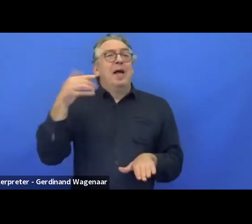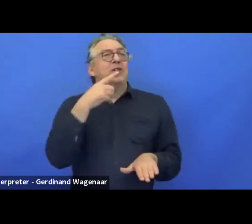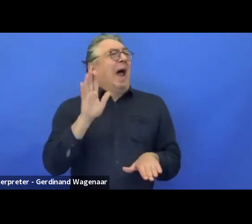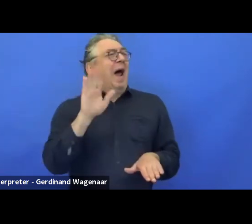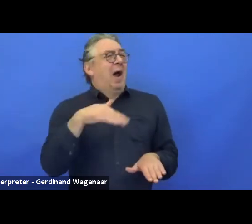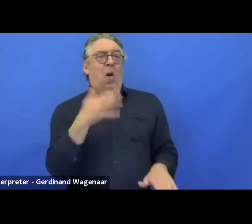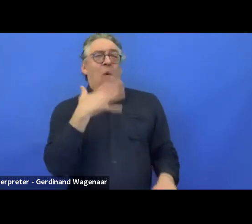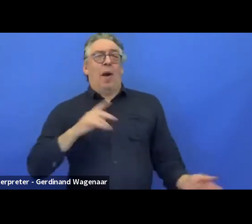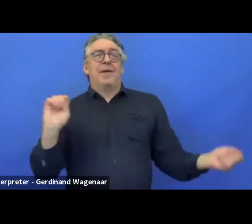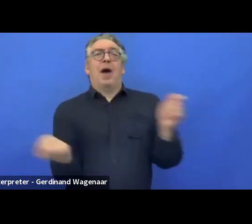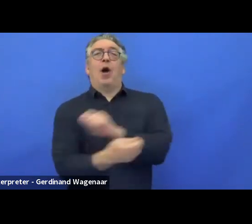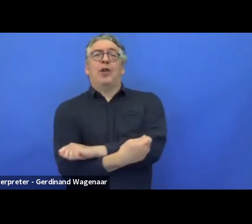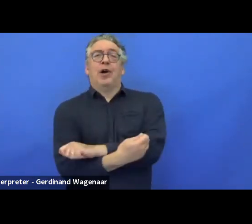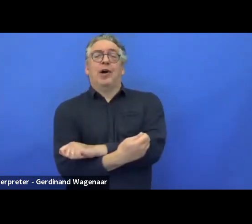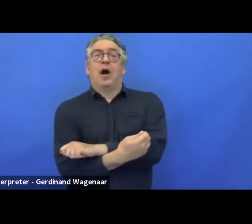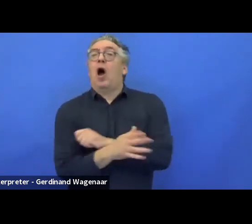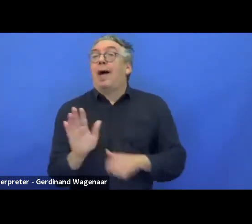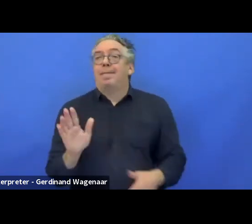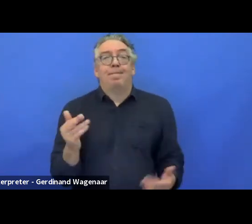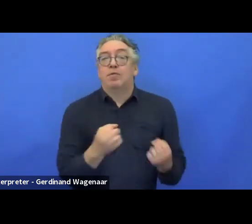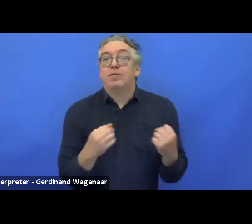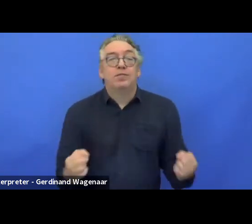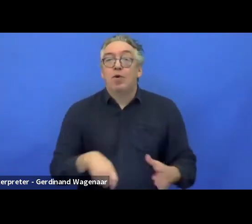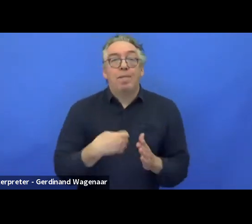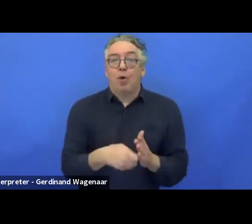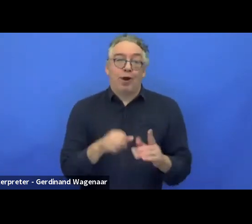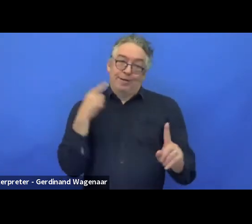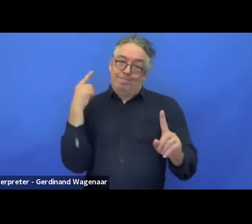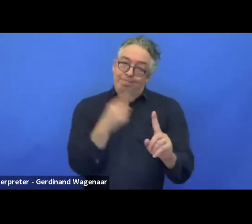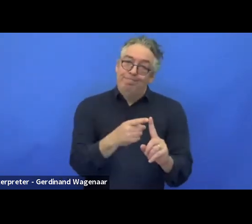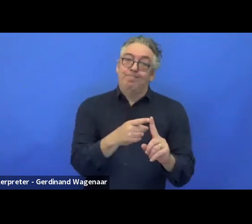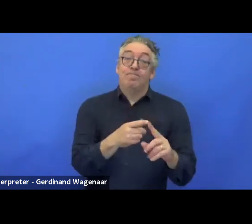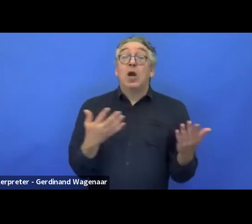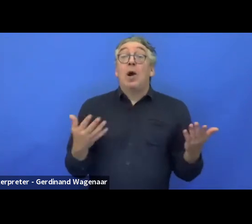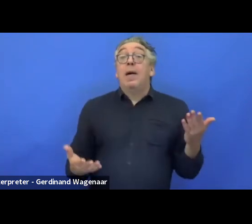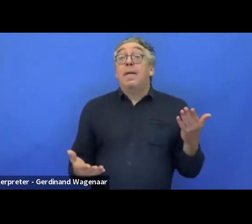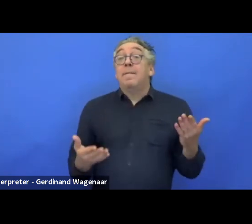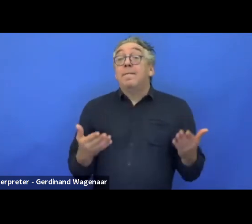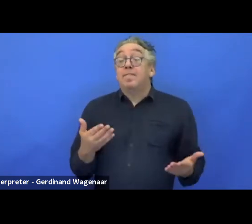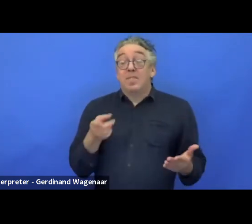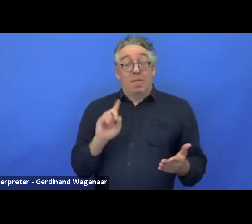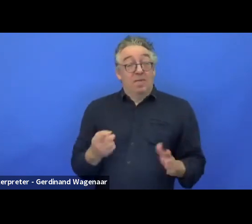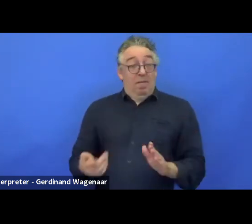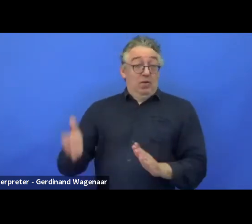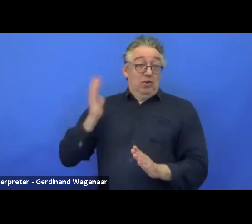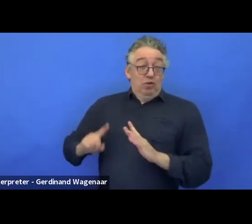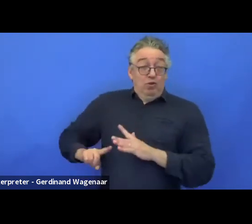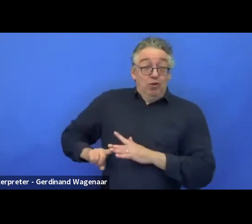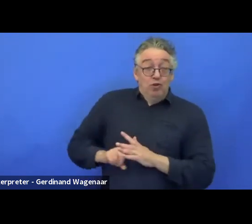to something else that has a good grip. So you grip very well a waterproof tablet.